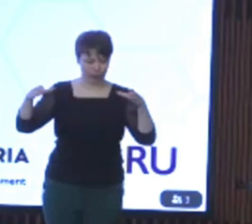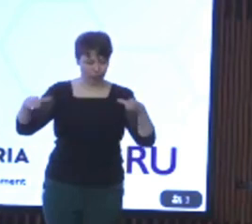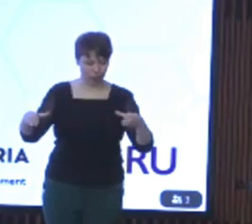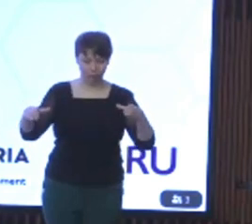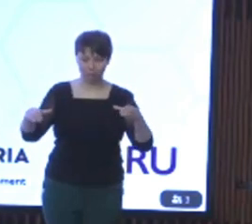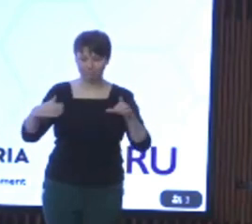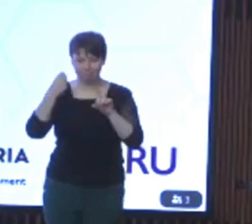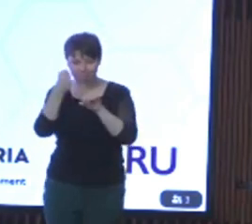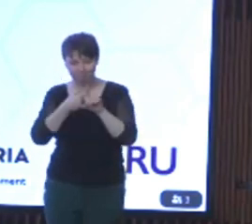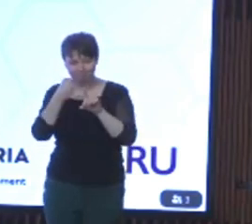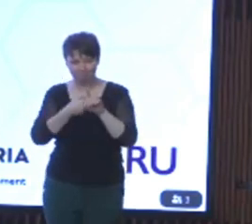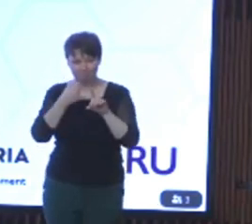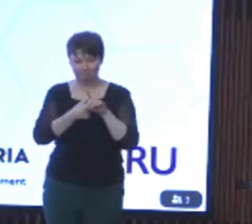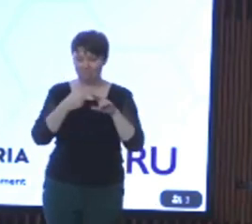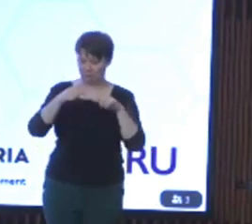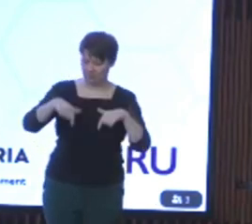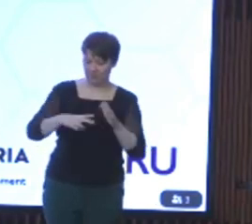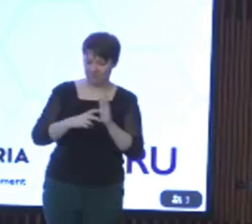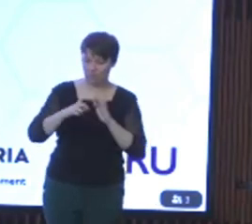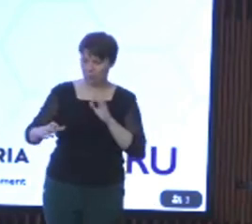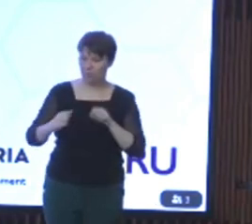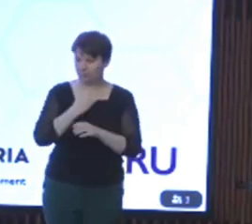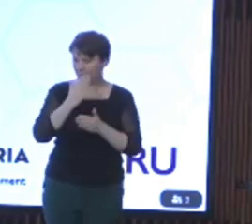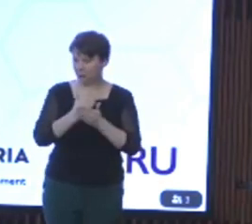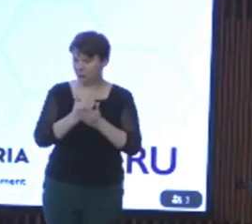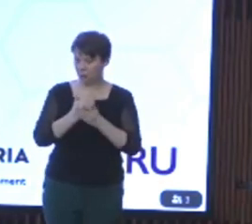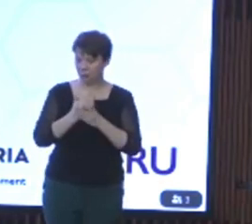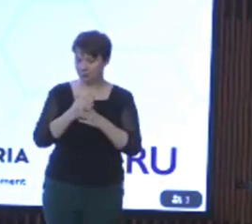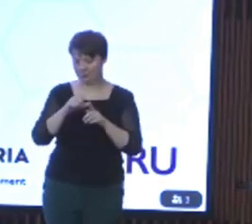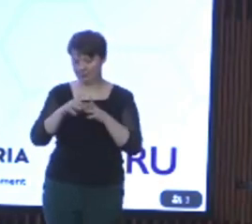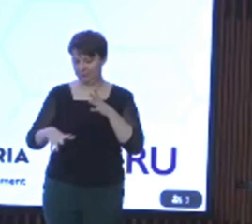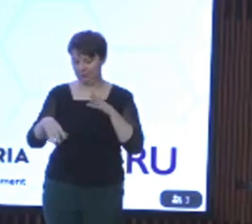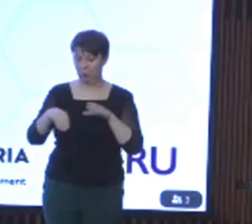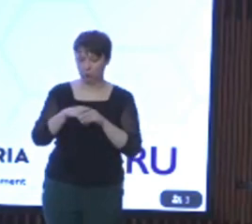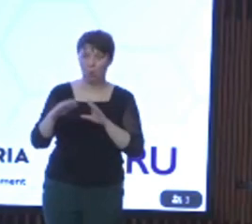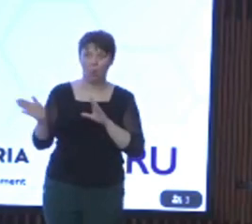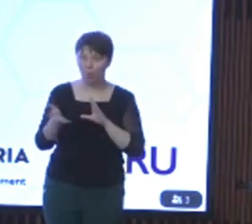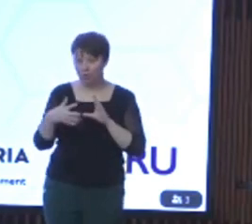together here in Victoria to make disability inclusion, all inclusion, business as usual.